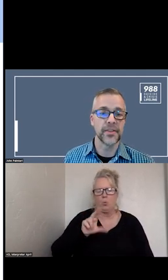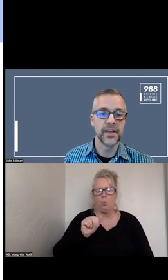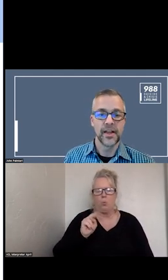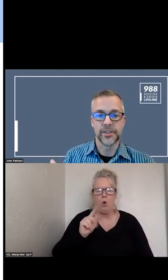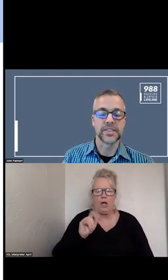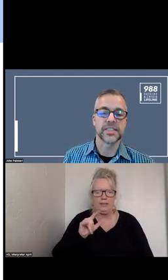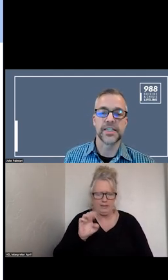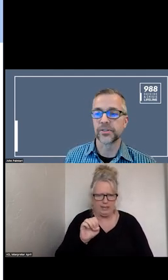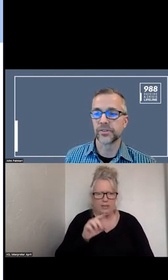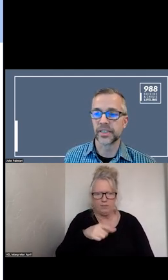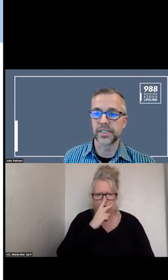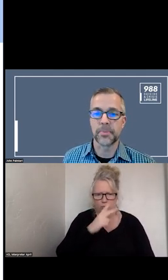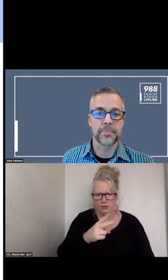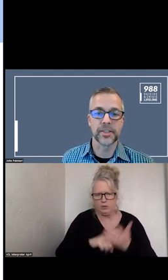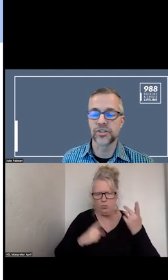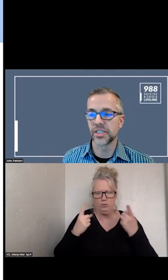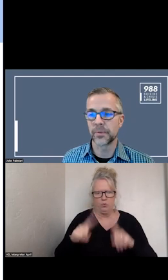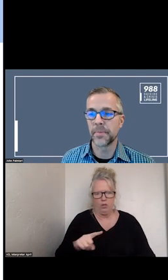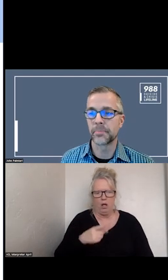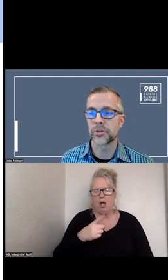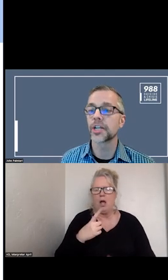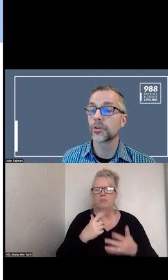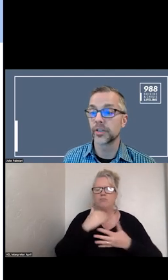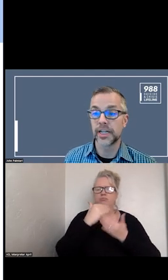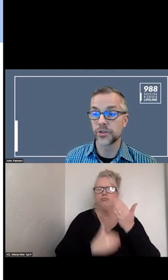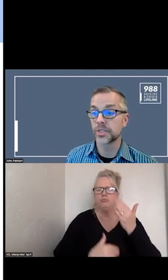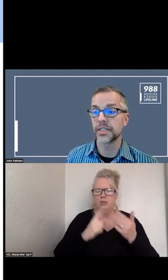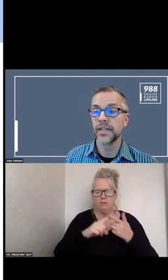YOU CAN SEE THE POPULATIONS THAT WE ARE PARTICULARLY INTERESTED